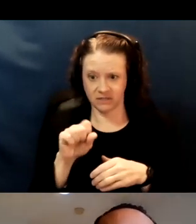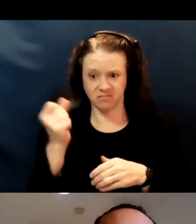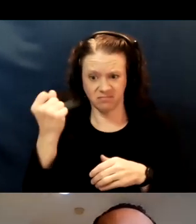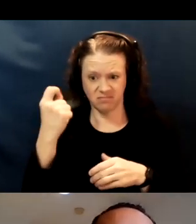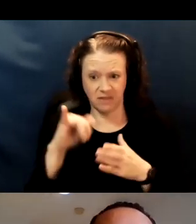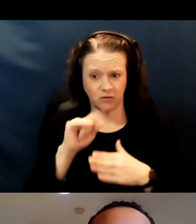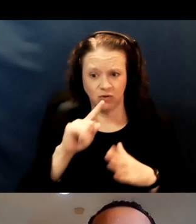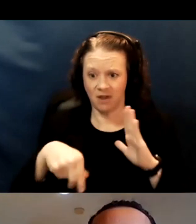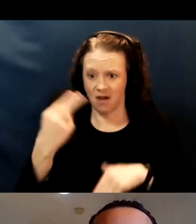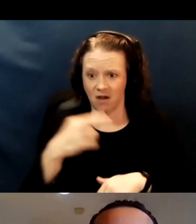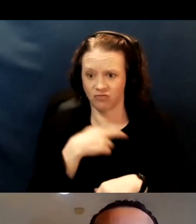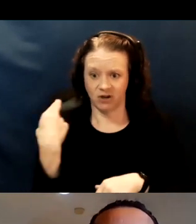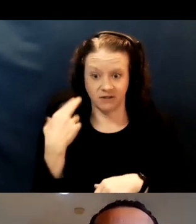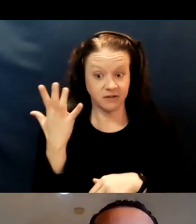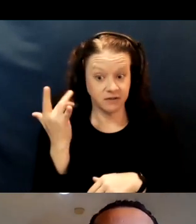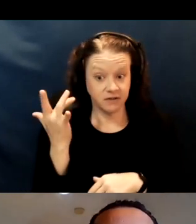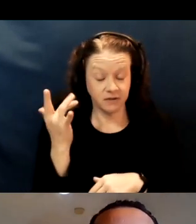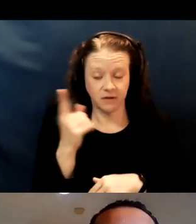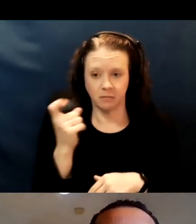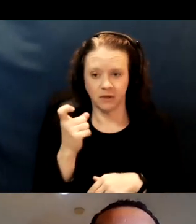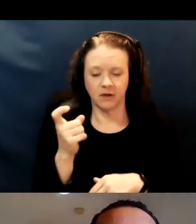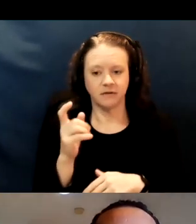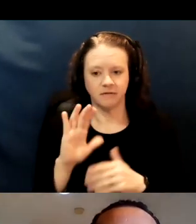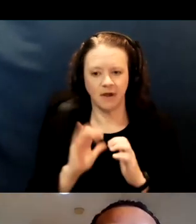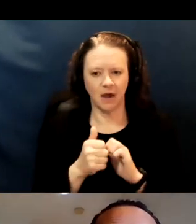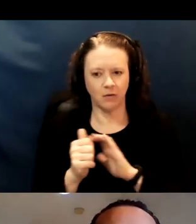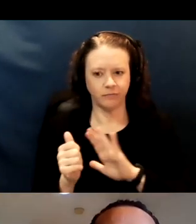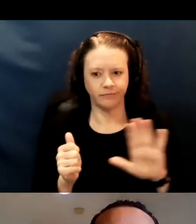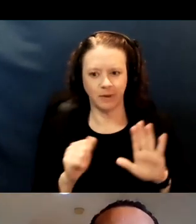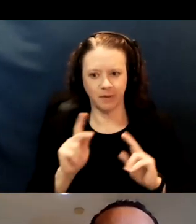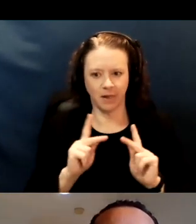because of how close people are to each other physically,